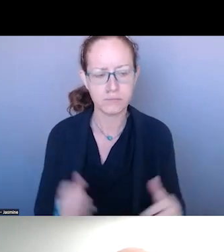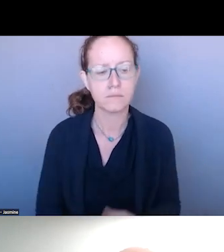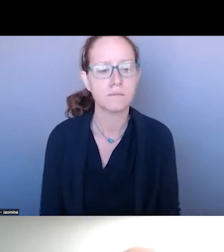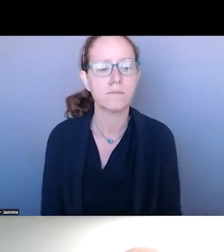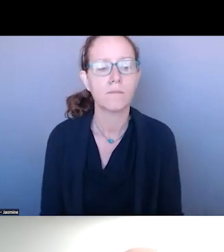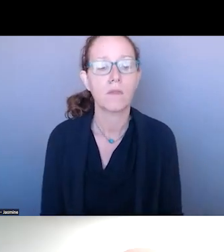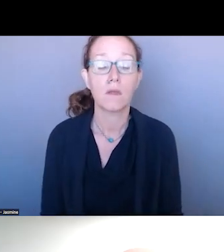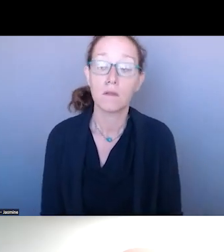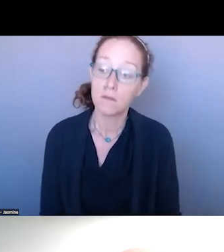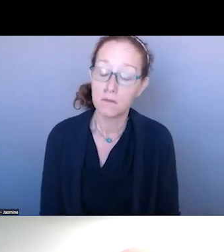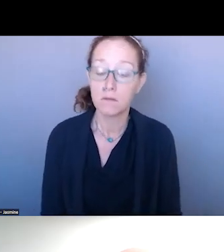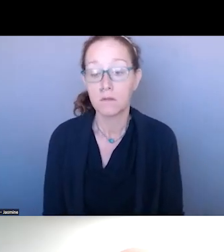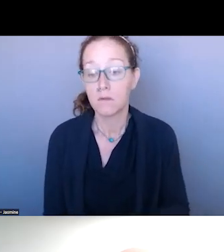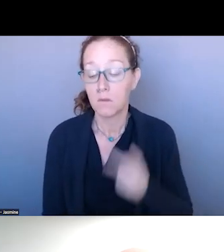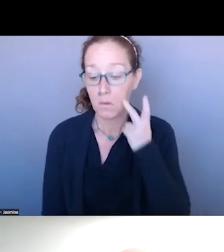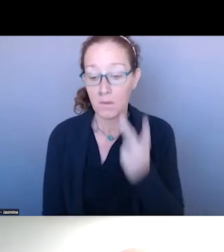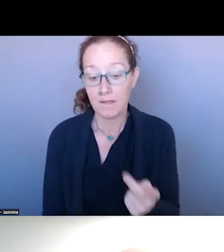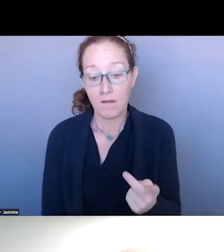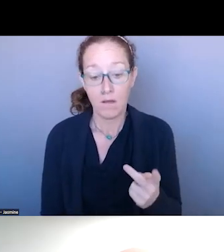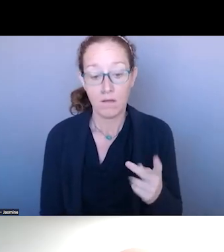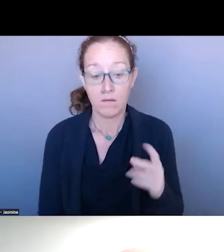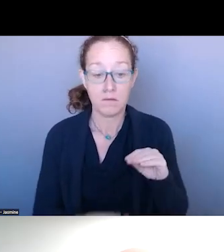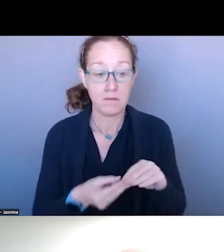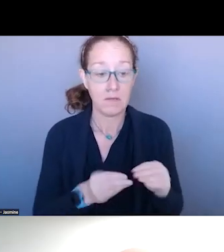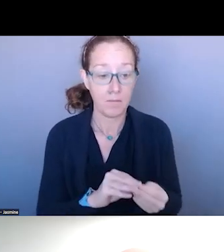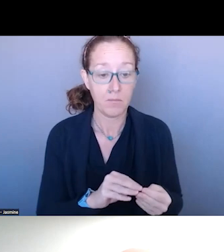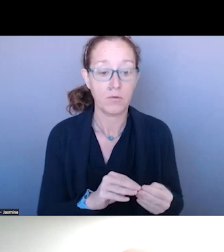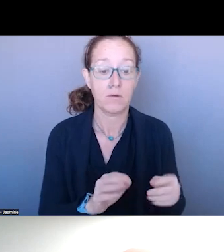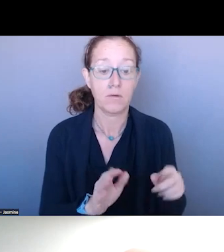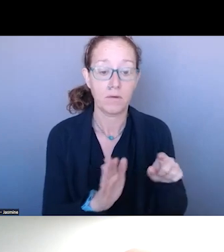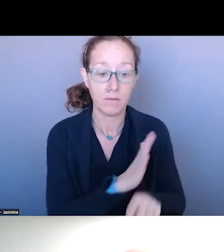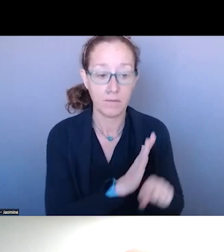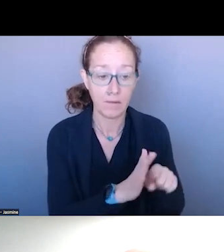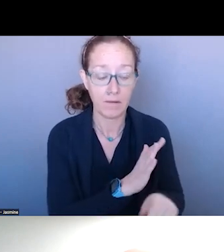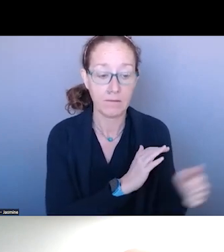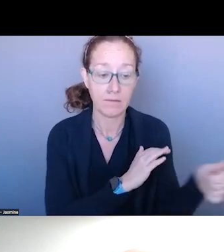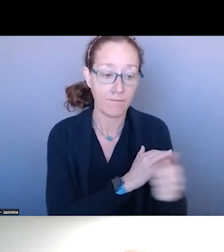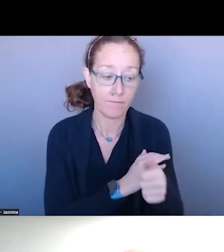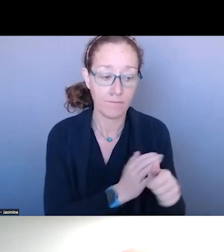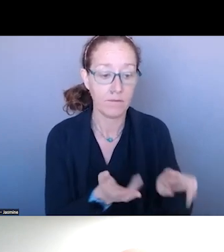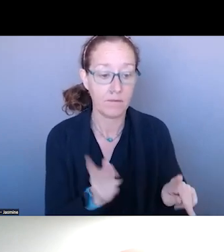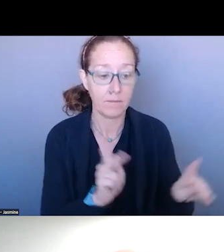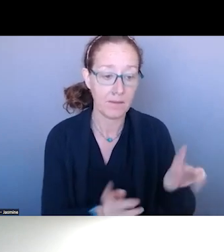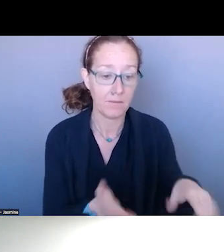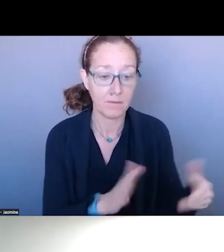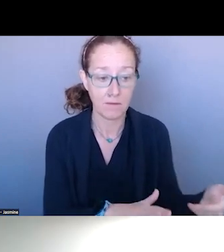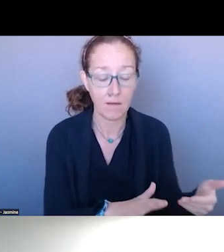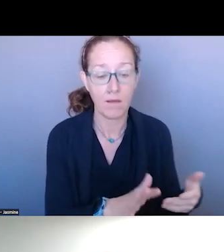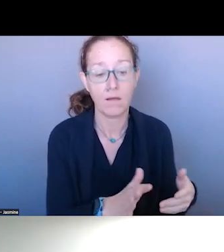GAINS IN NATIONAL SUICIDE DEATHS THAT WERE PRESENT IN 2019